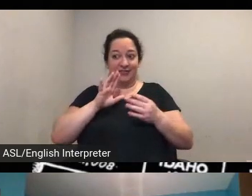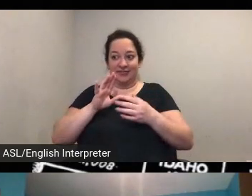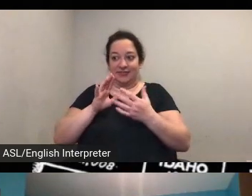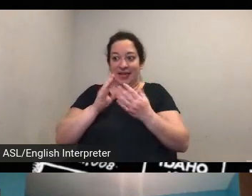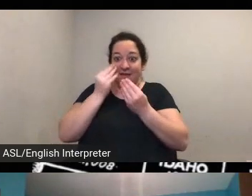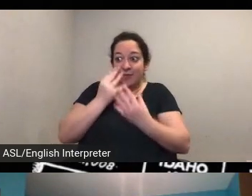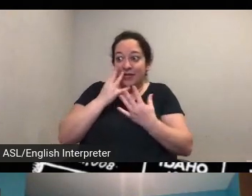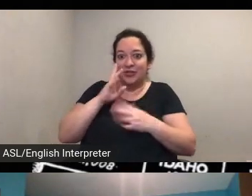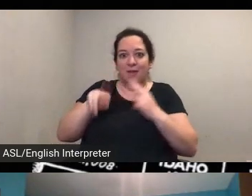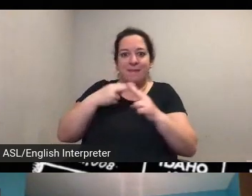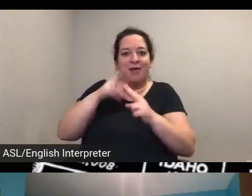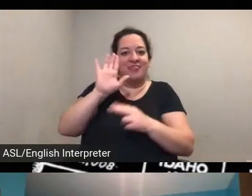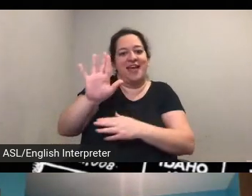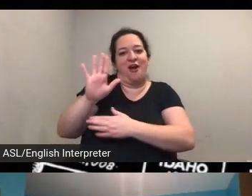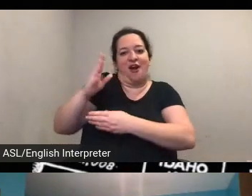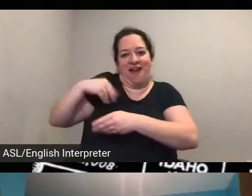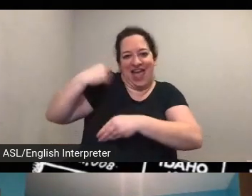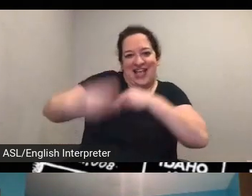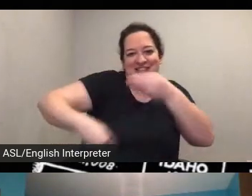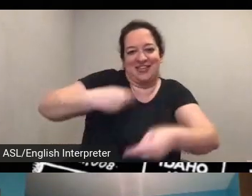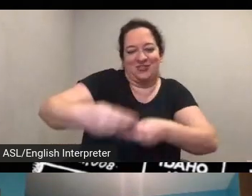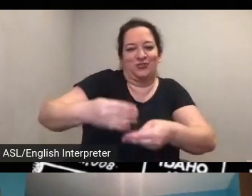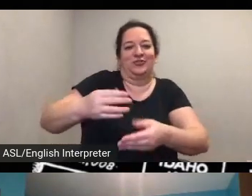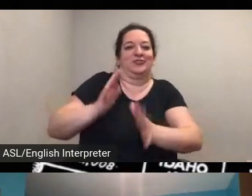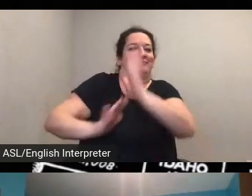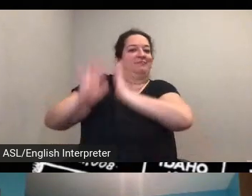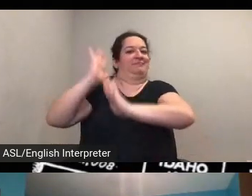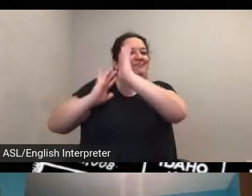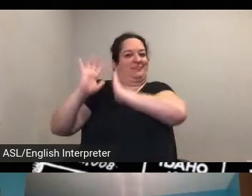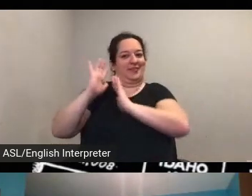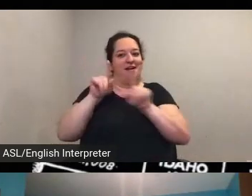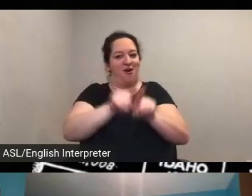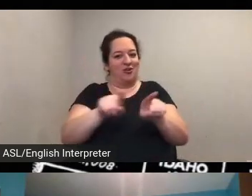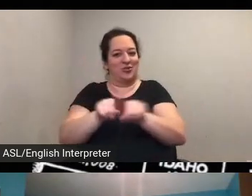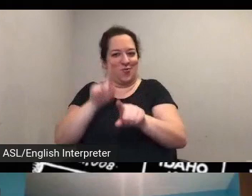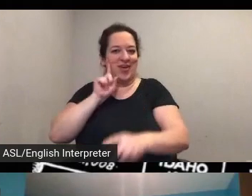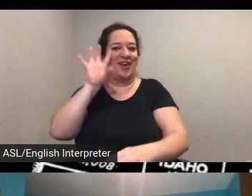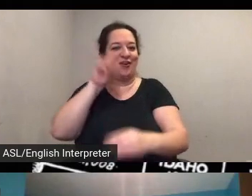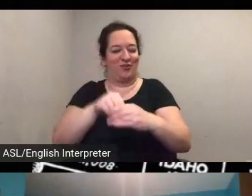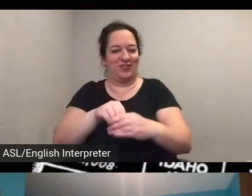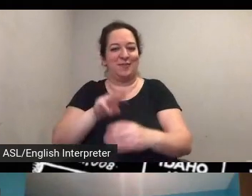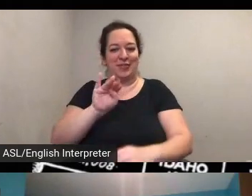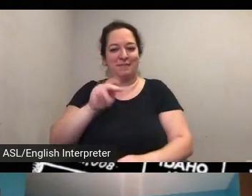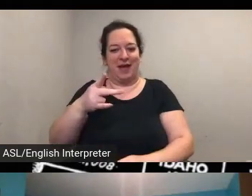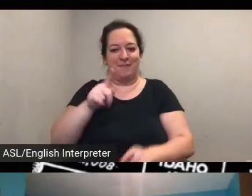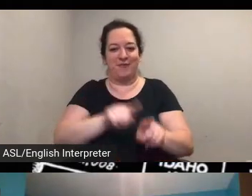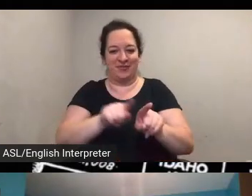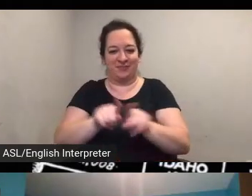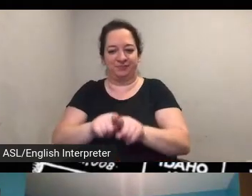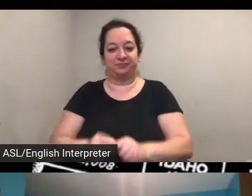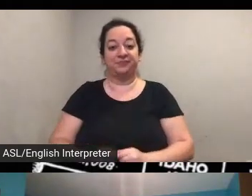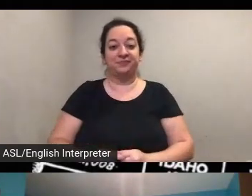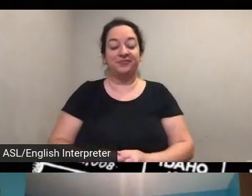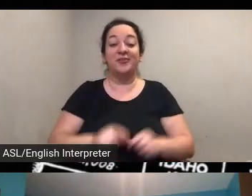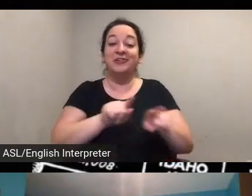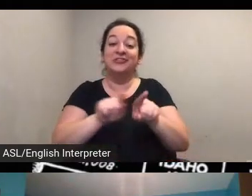in our map making as well fantastic okay um we also have a question from